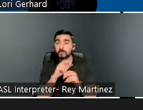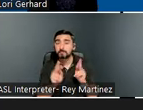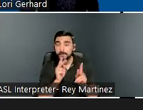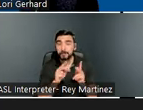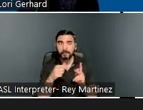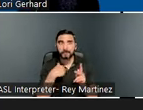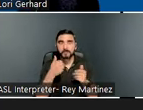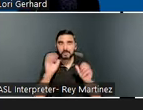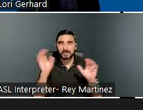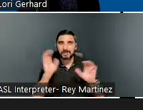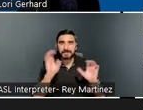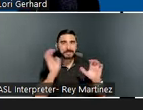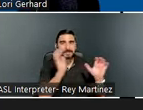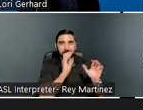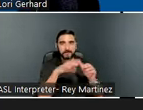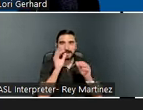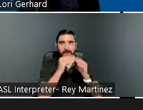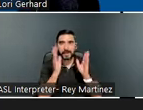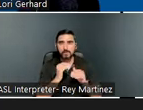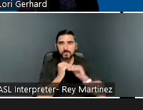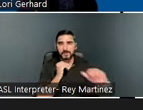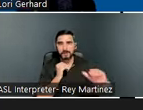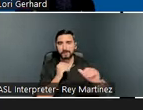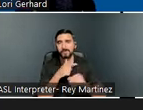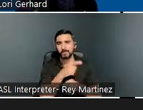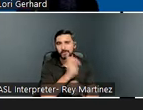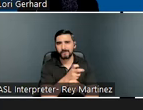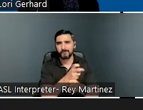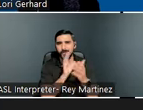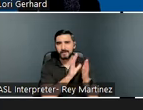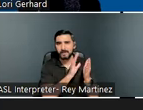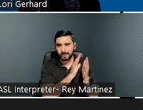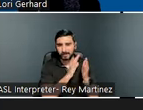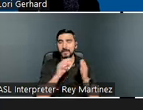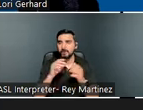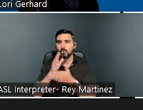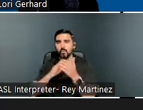to find a safe, stable home environment with the wraparound supports they need.